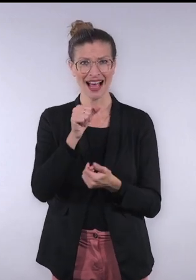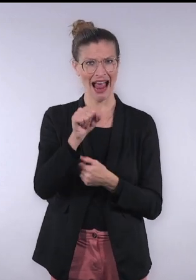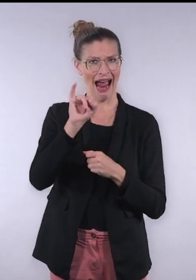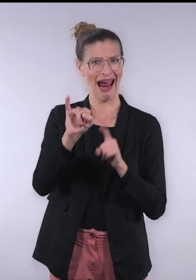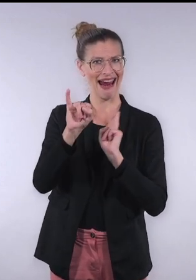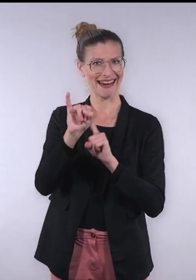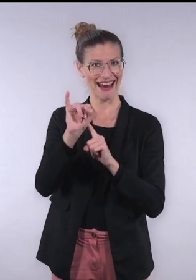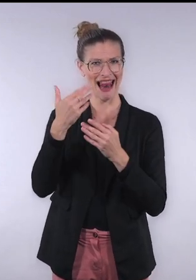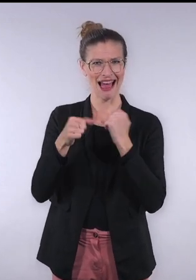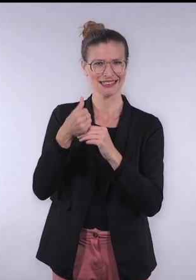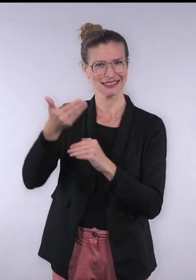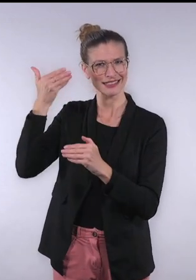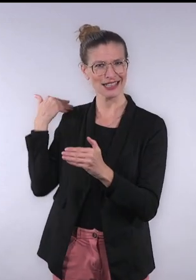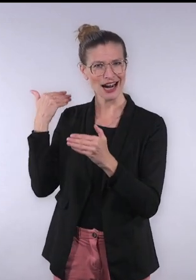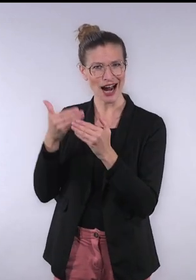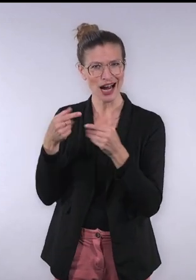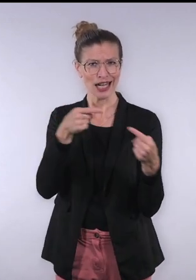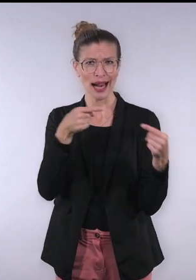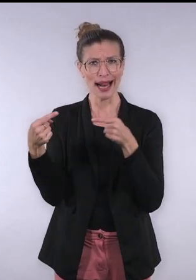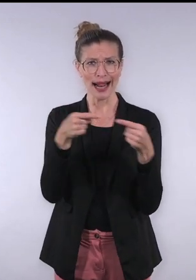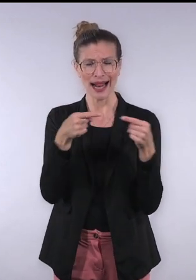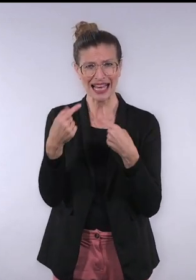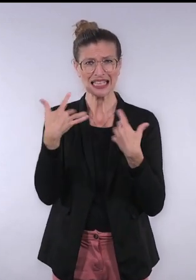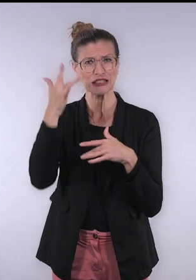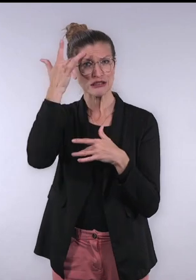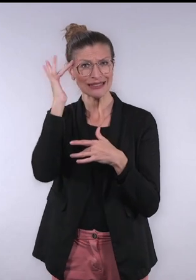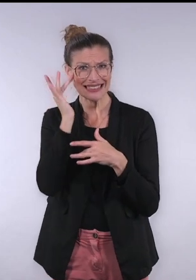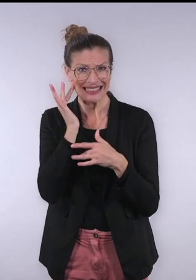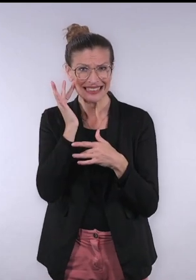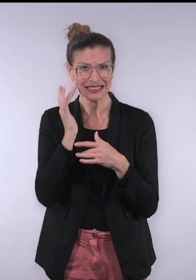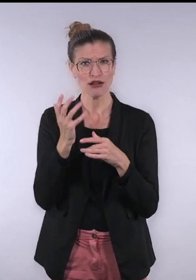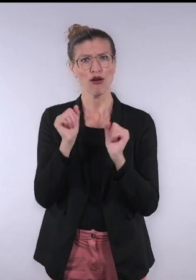that we've seen in AI over the last year, and they discuss the risks